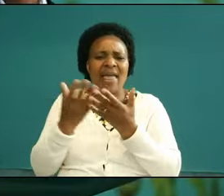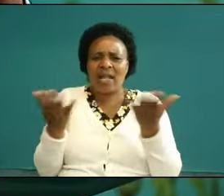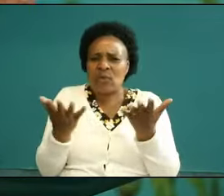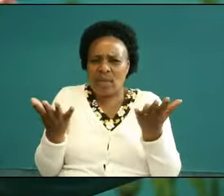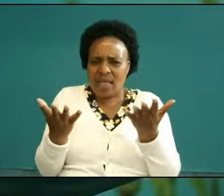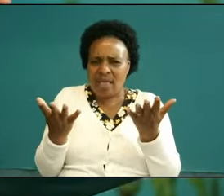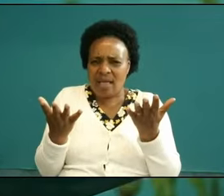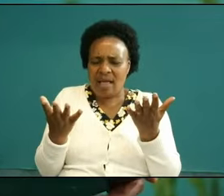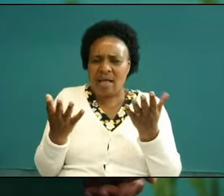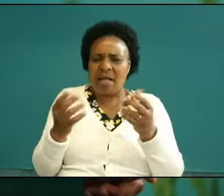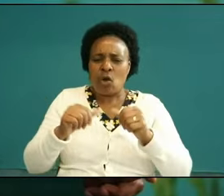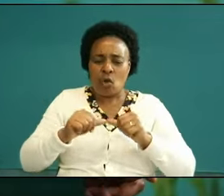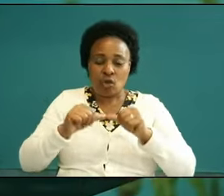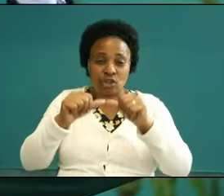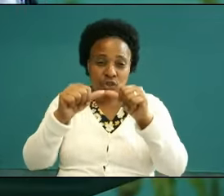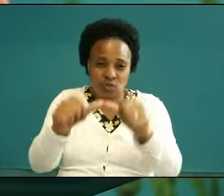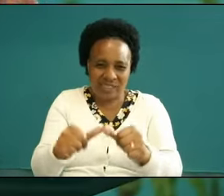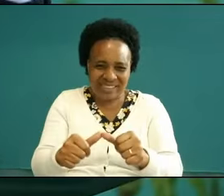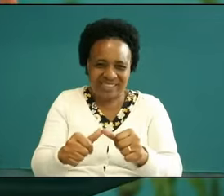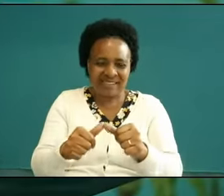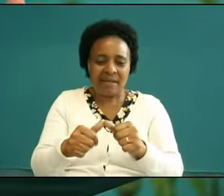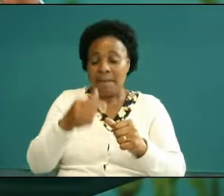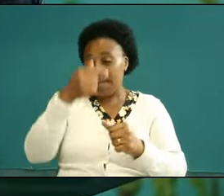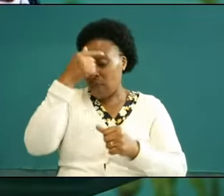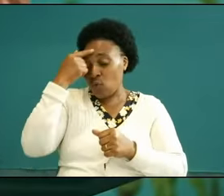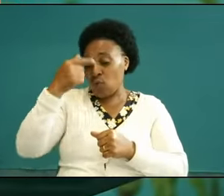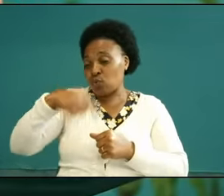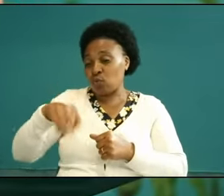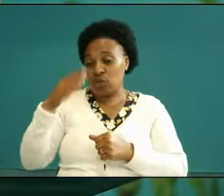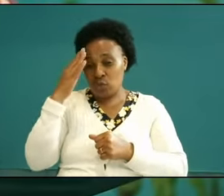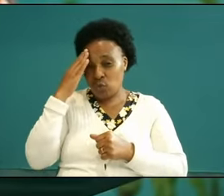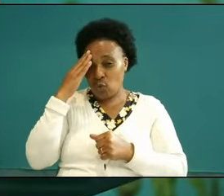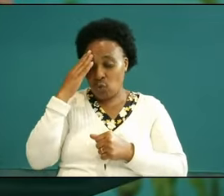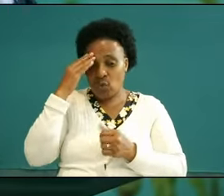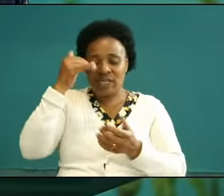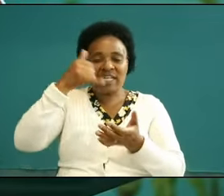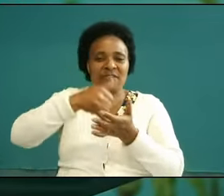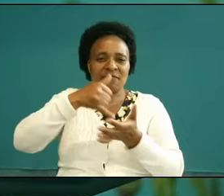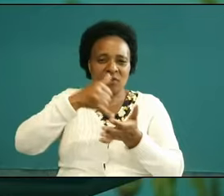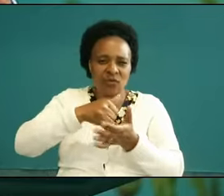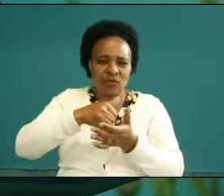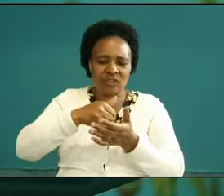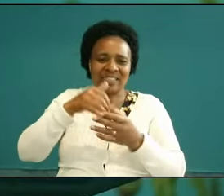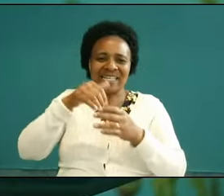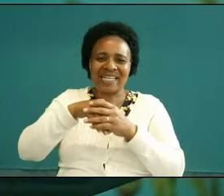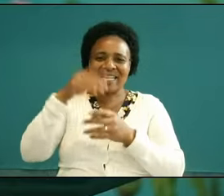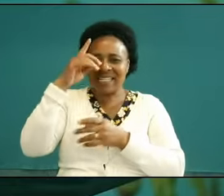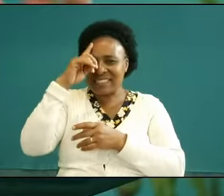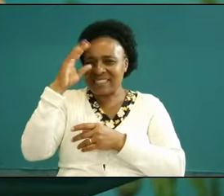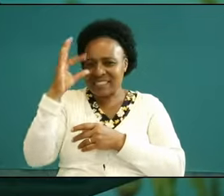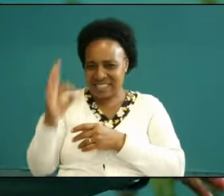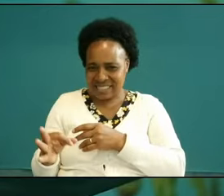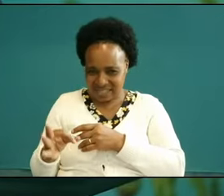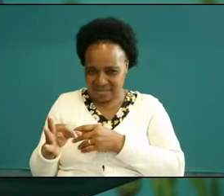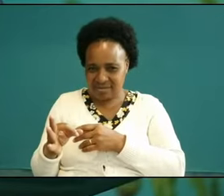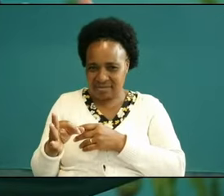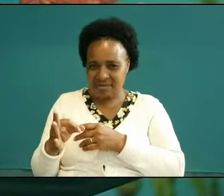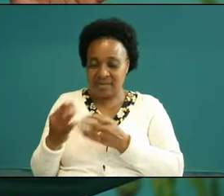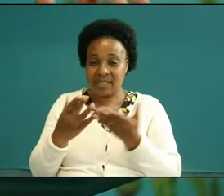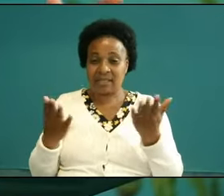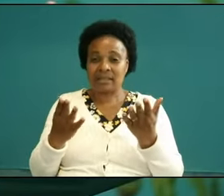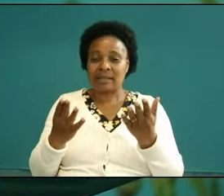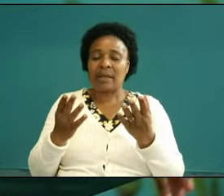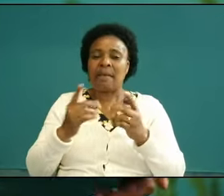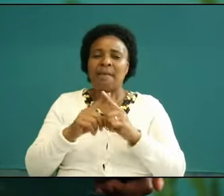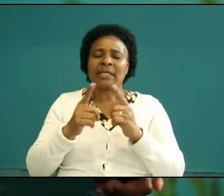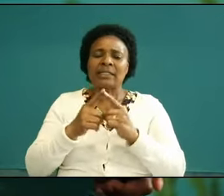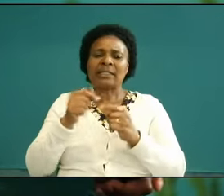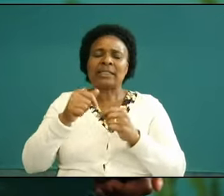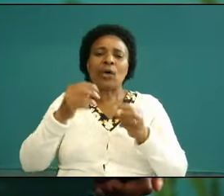be persistent because we are involved in a serious combat but not in a Physical Realm but in a